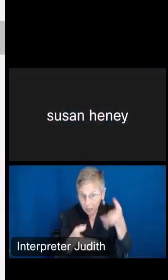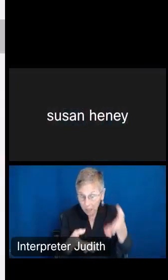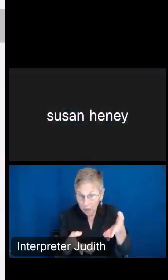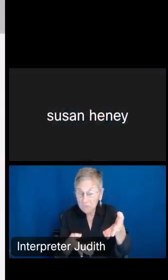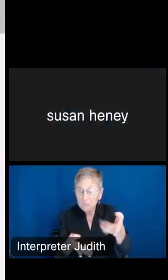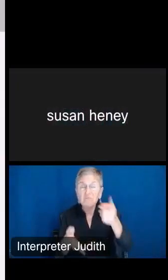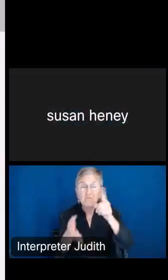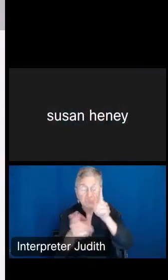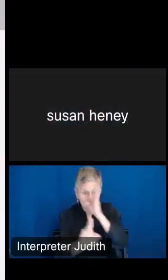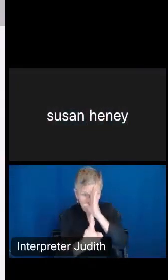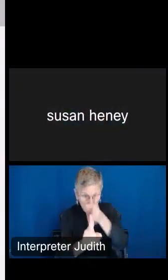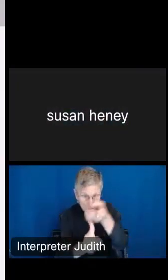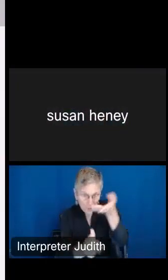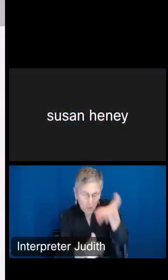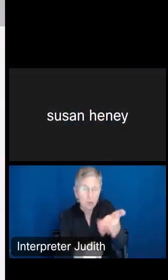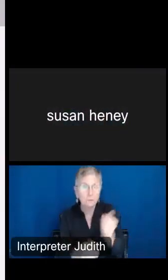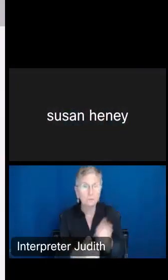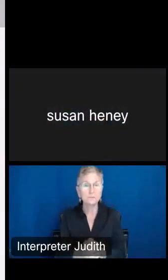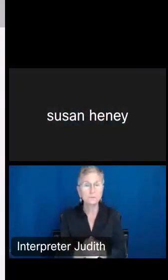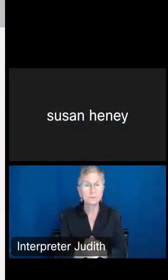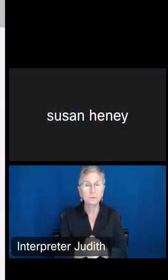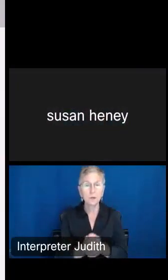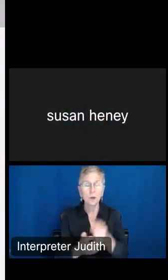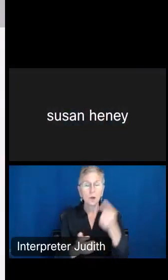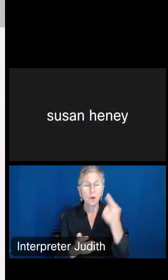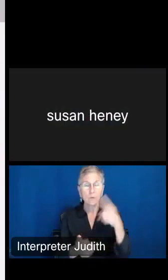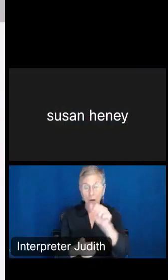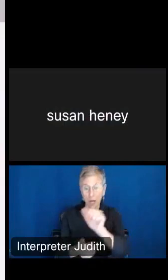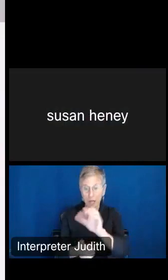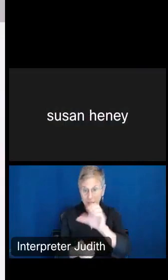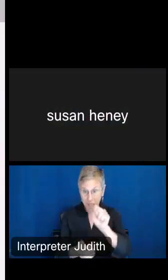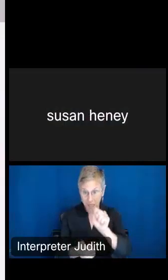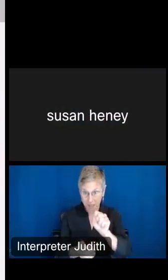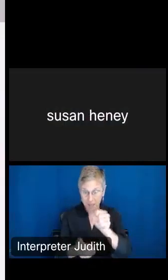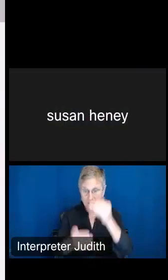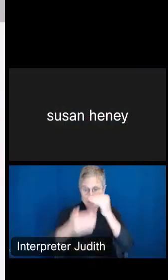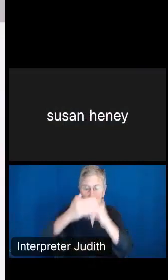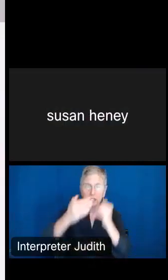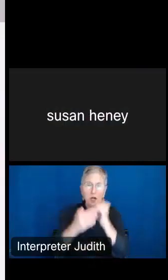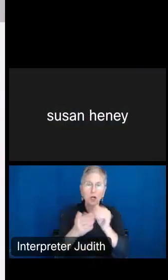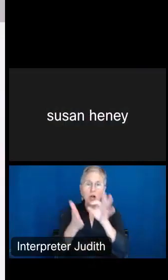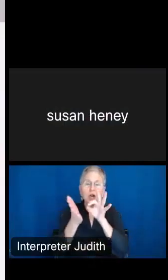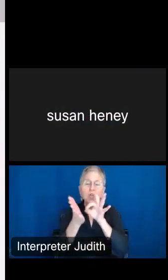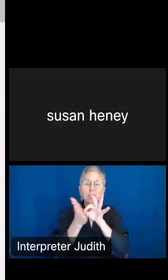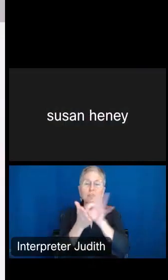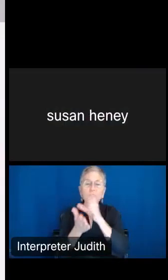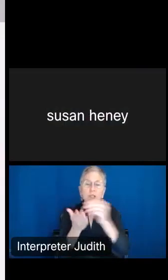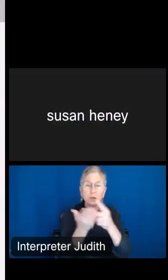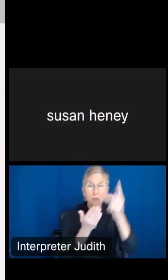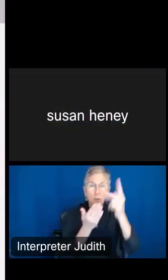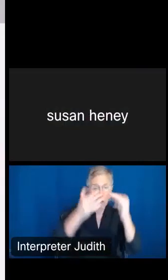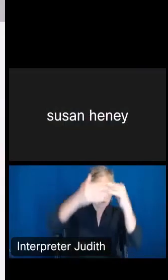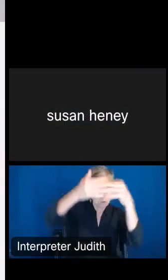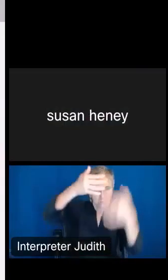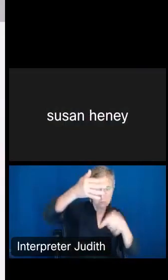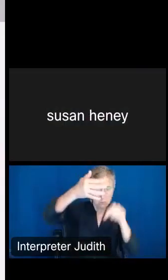directly. And then for ACS, it's listed under surveys and programs. You're going to hover